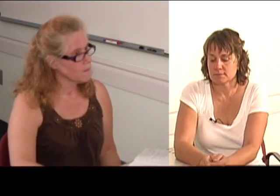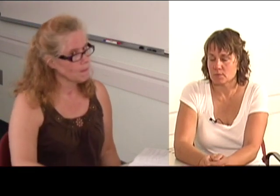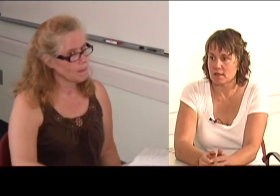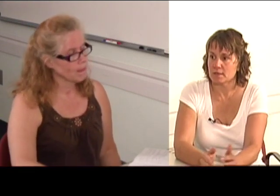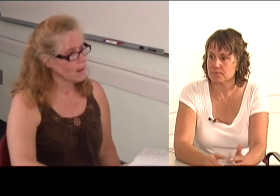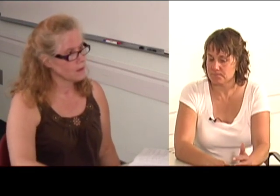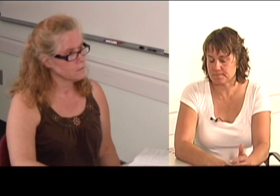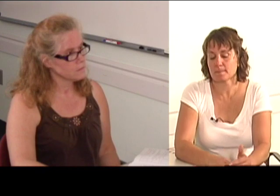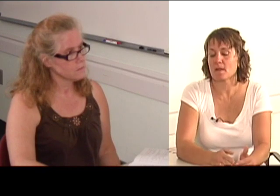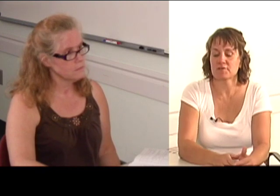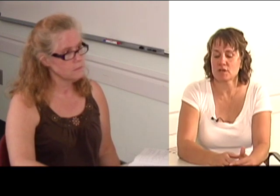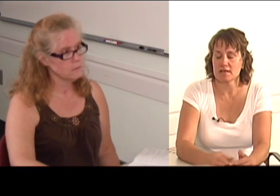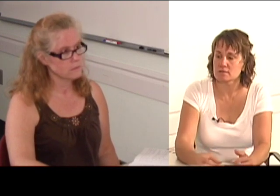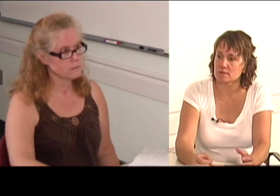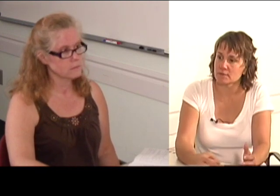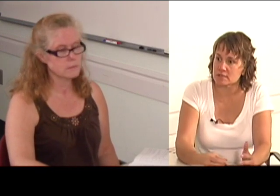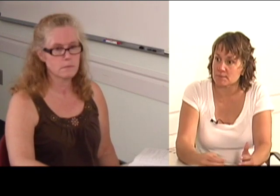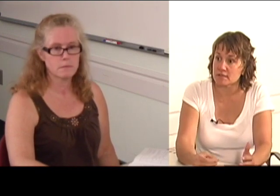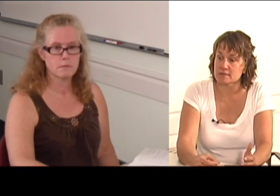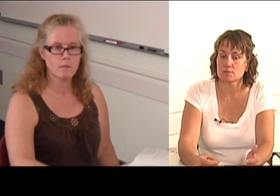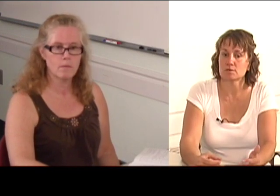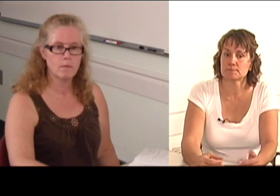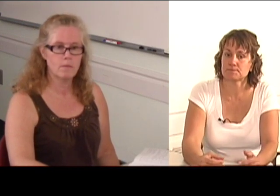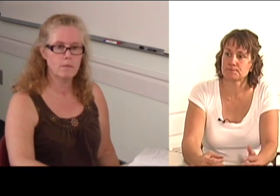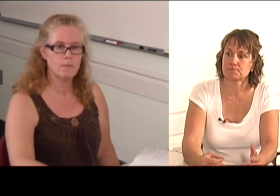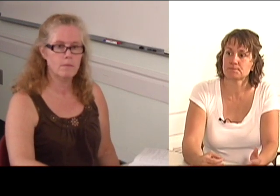After high school, I went to beauty school.